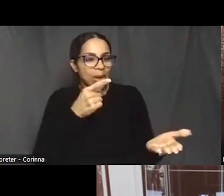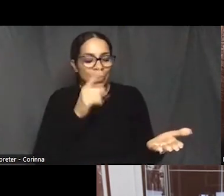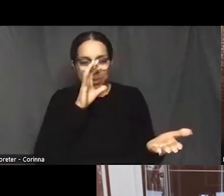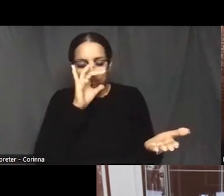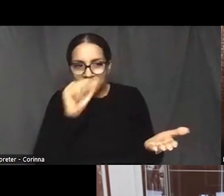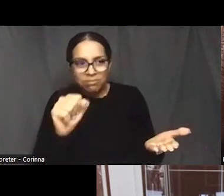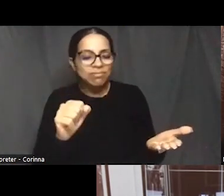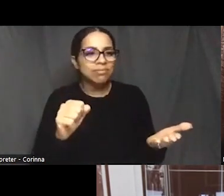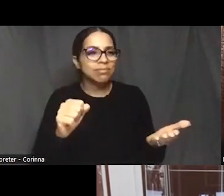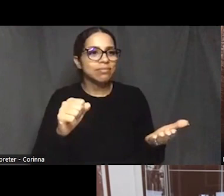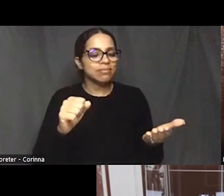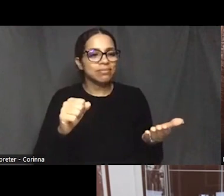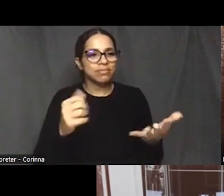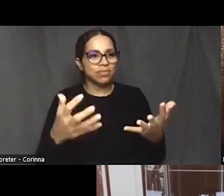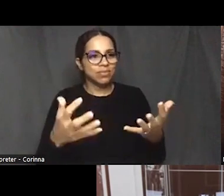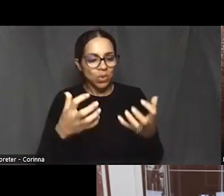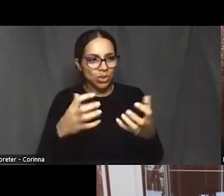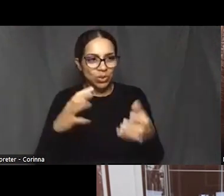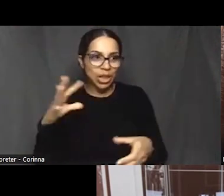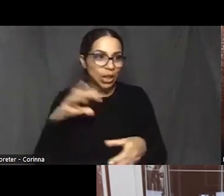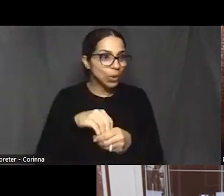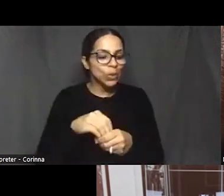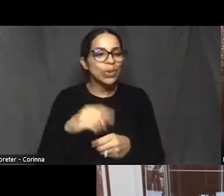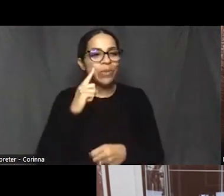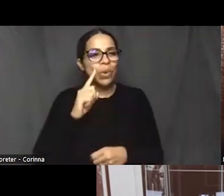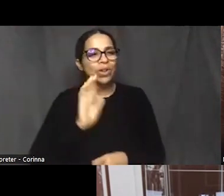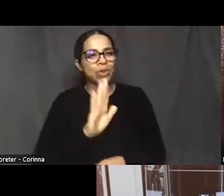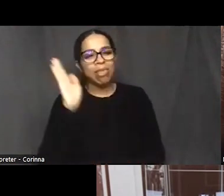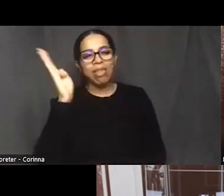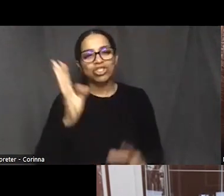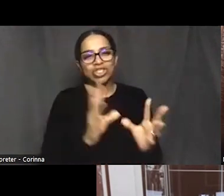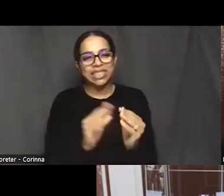to include in the It's More Than History lecture series?